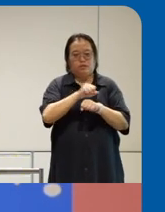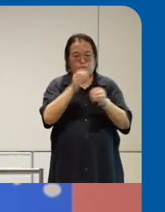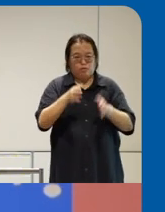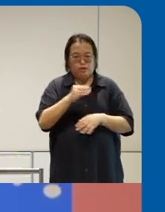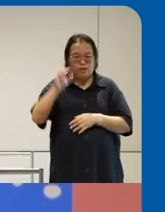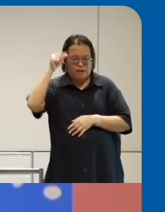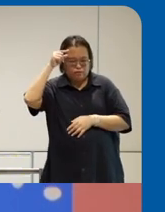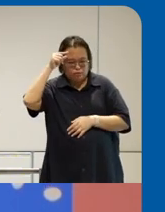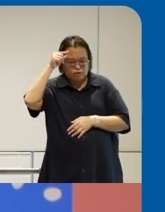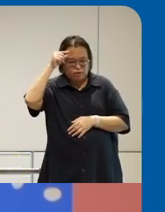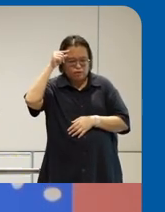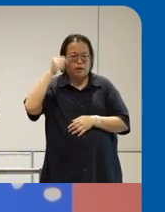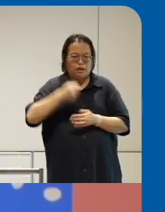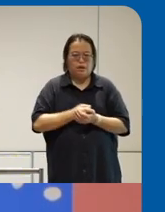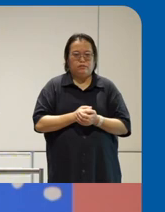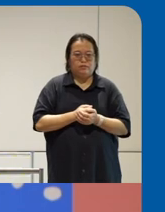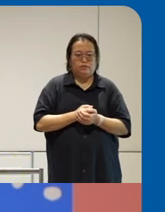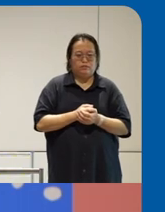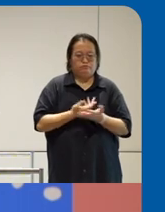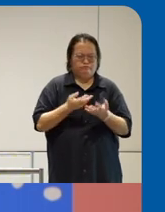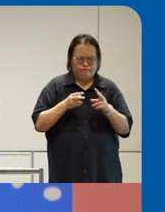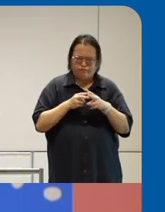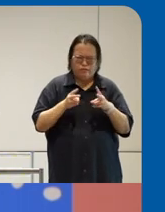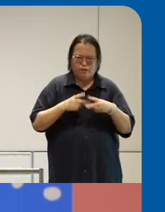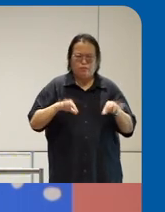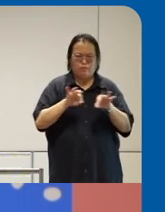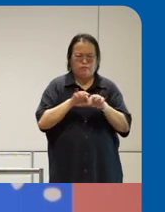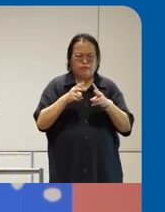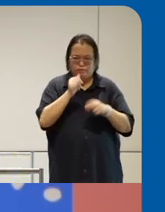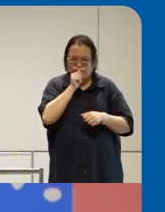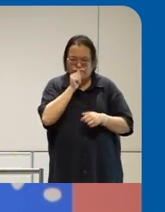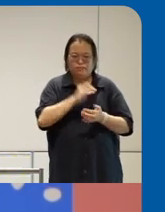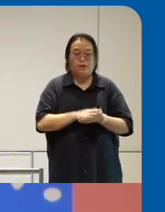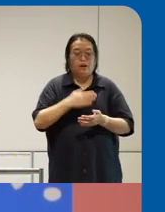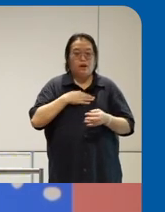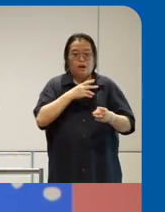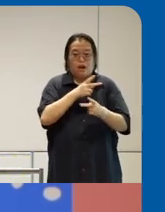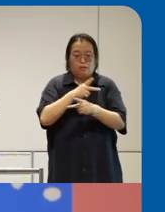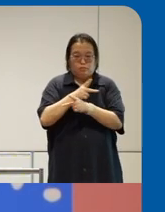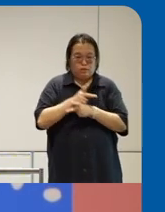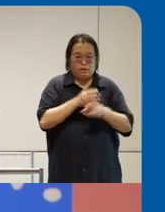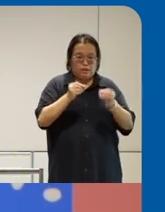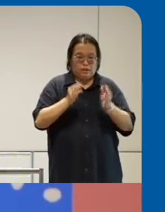that's one of uh the things that we have done uh as a caregiver myself um again total skin in